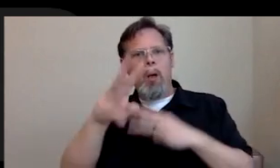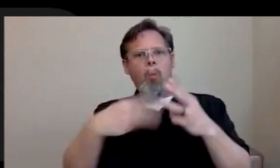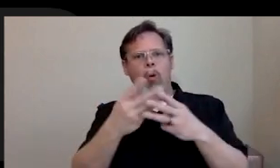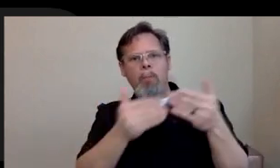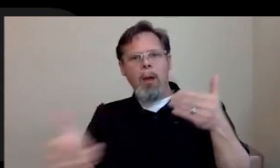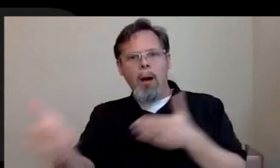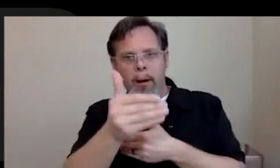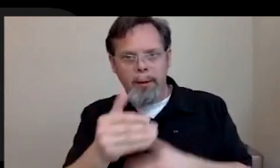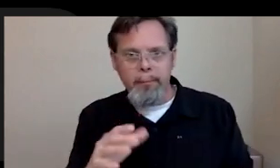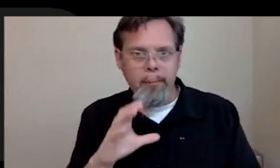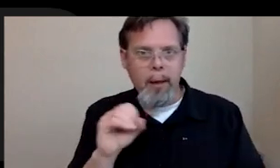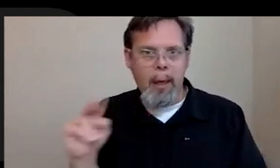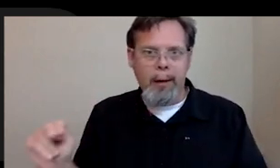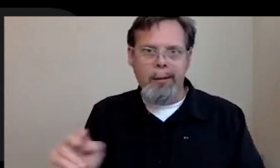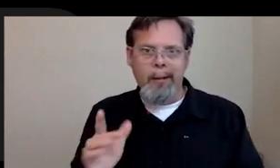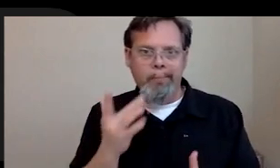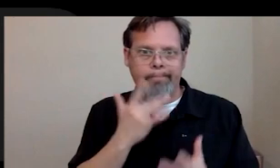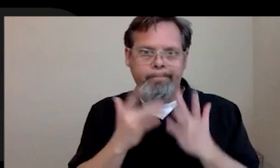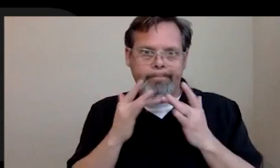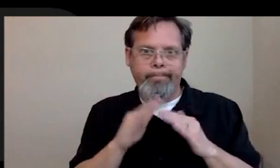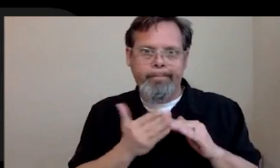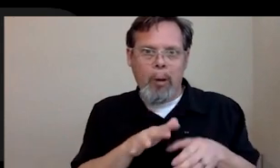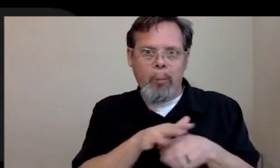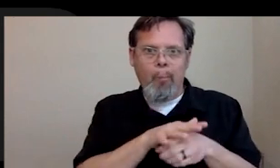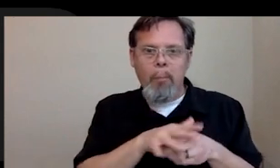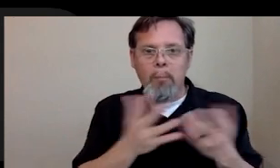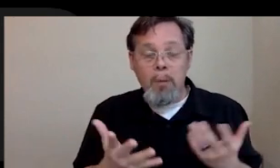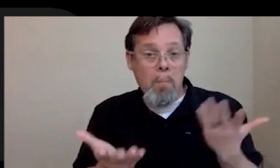Connecticut, at the time. And so maybe there's a lot of people who can relate to that. But I will